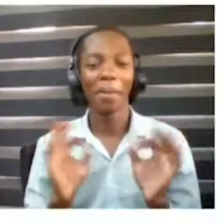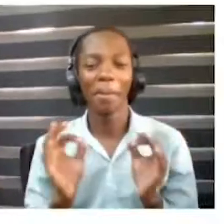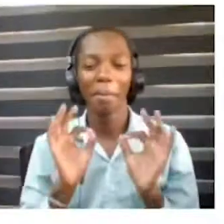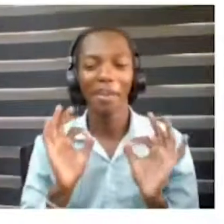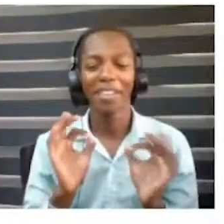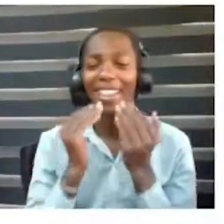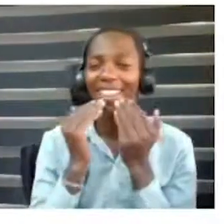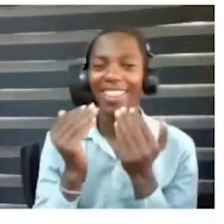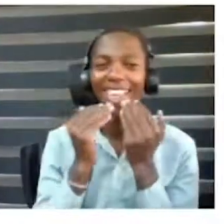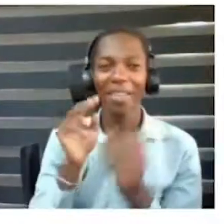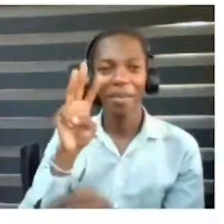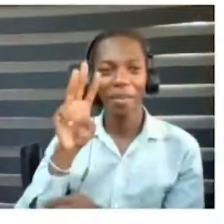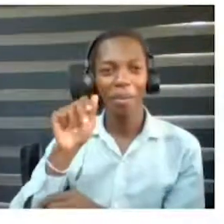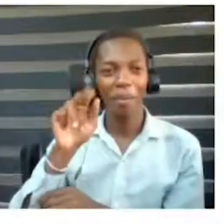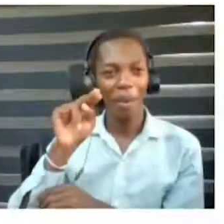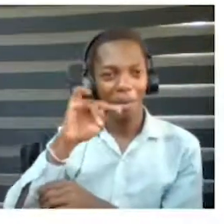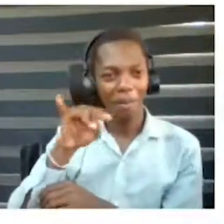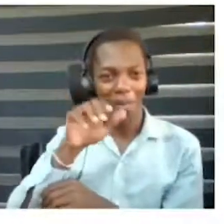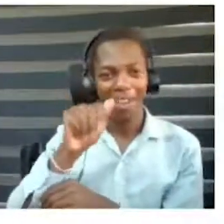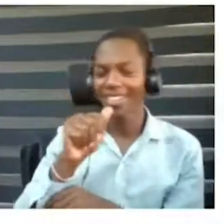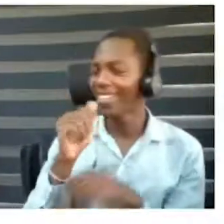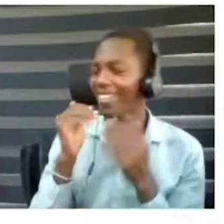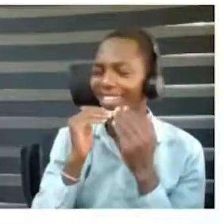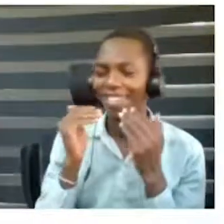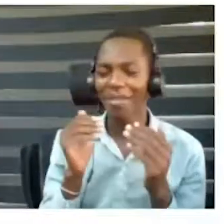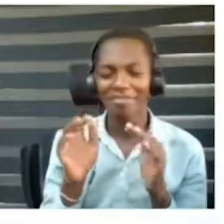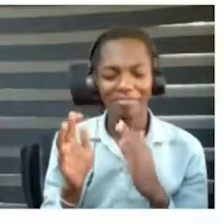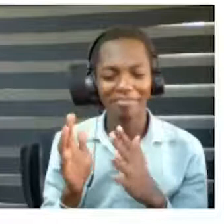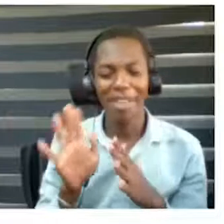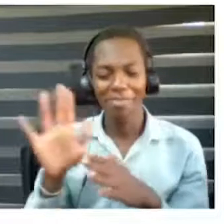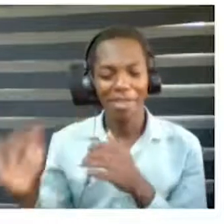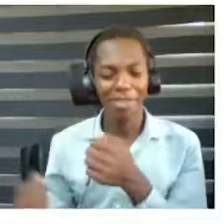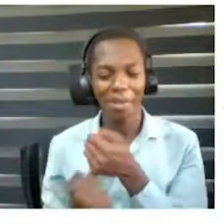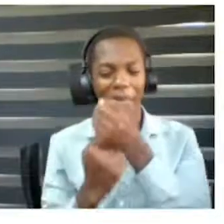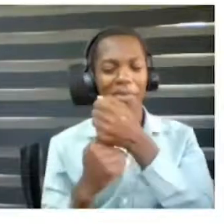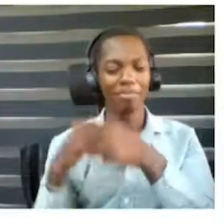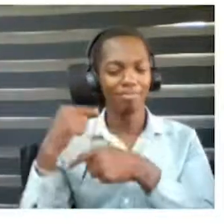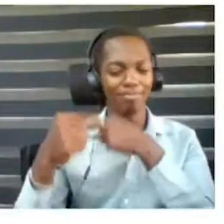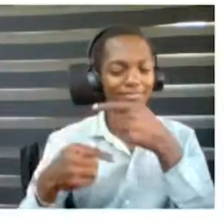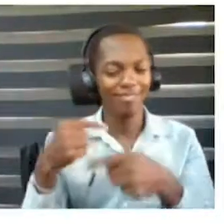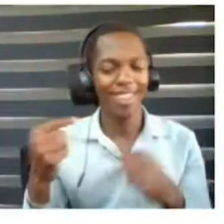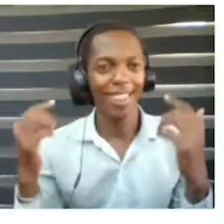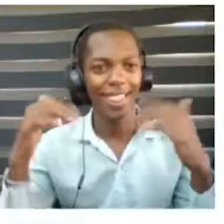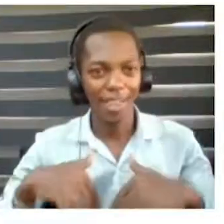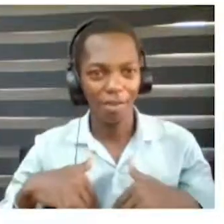forward to the following session. I think that digital accessibility is a very new concept in Africa.